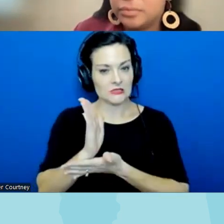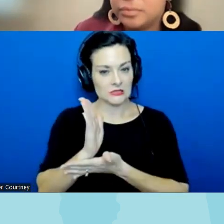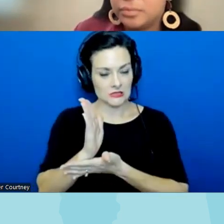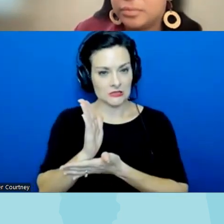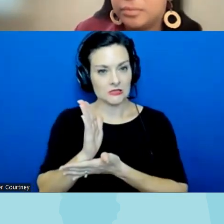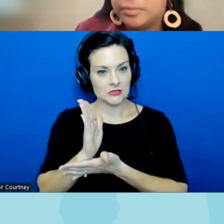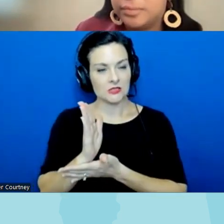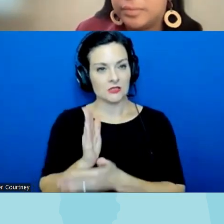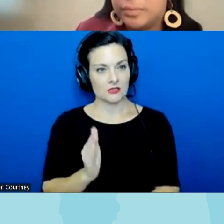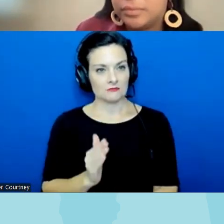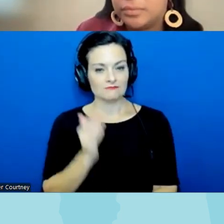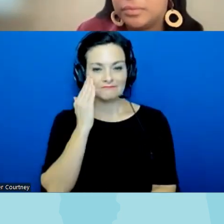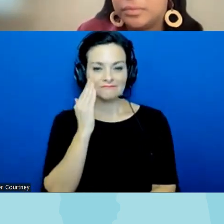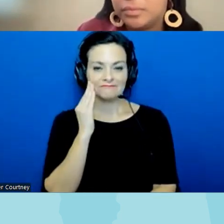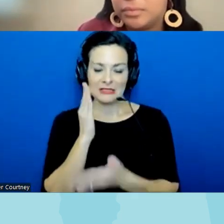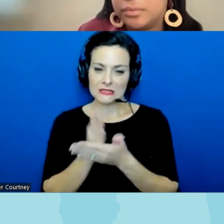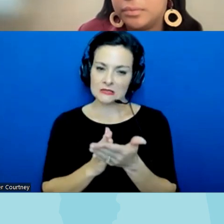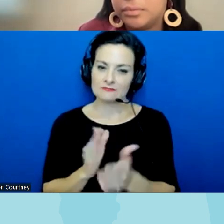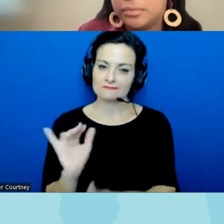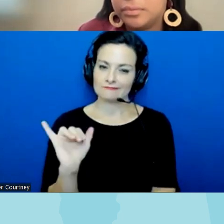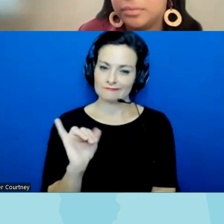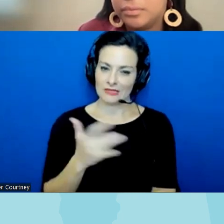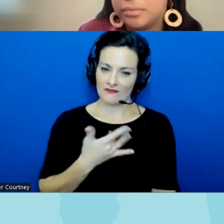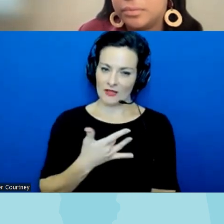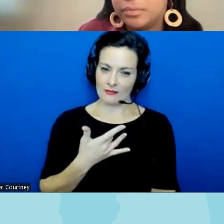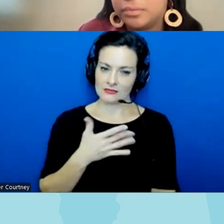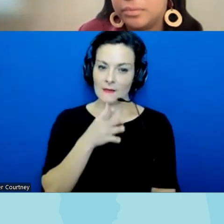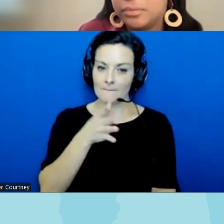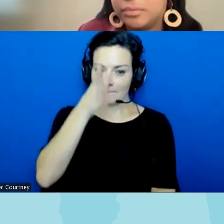that parents should have the right to to make decisions about the materials that their kids